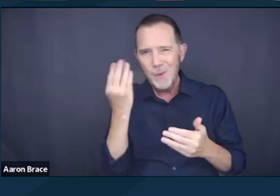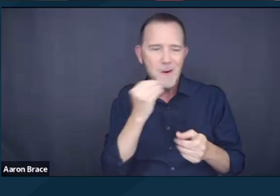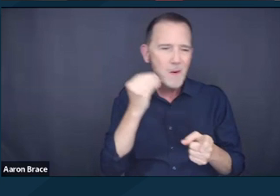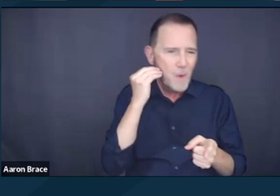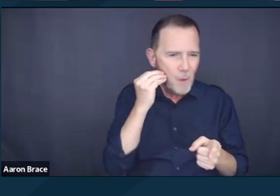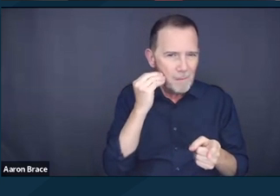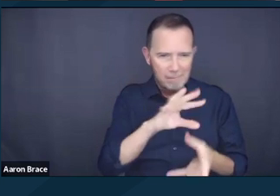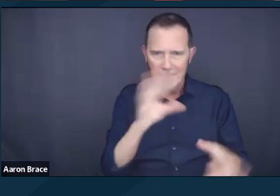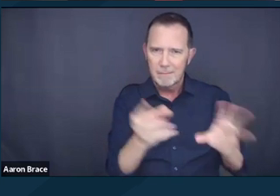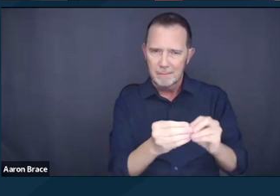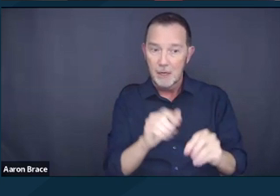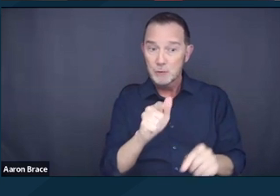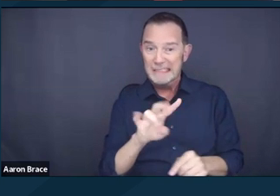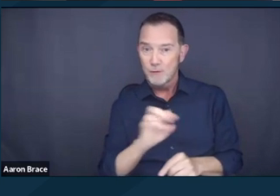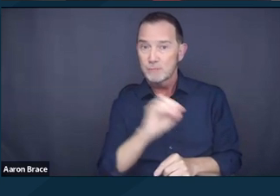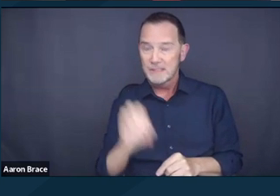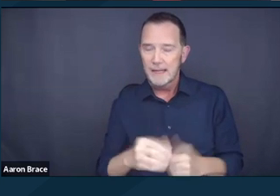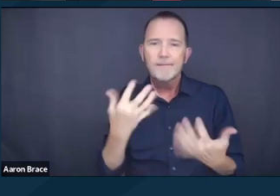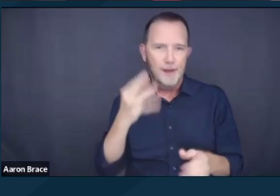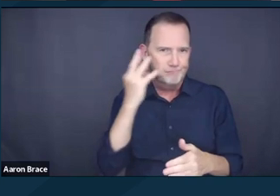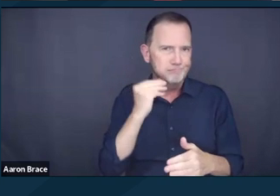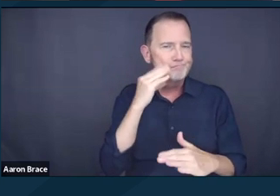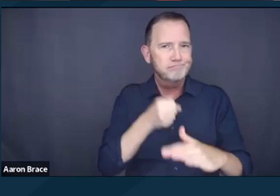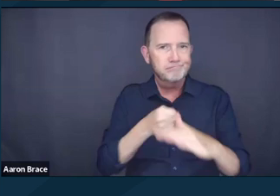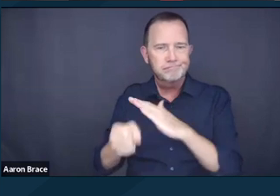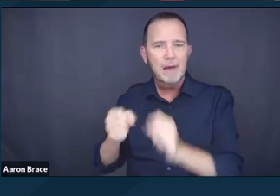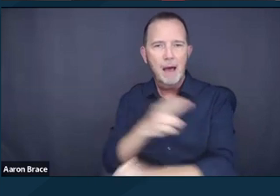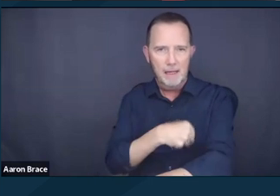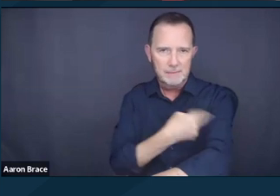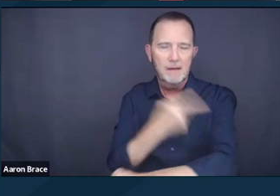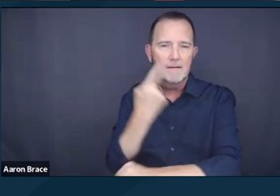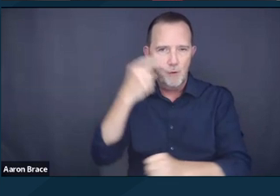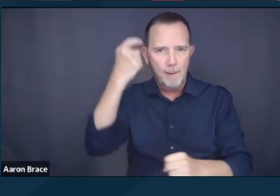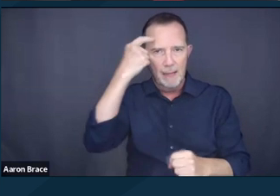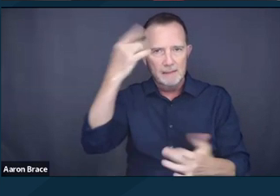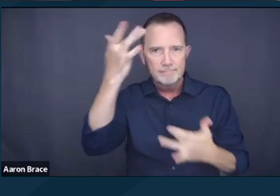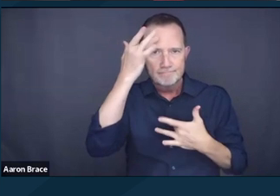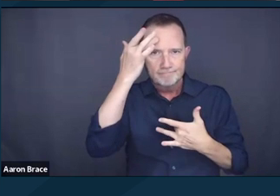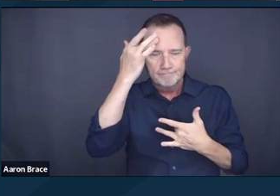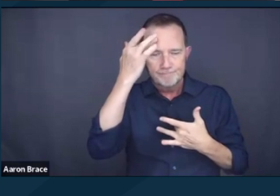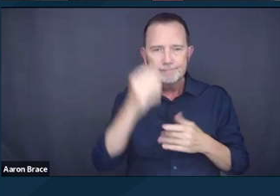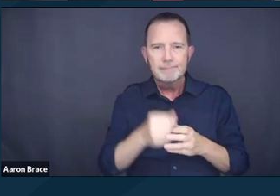had been hospitalized for a mental health condition, with more than half of those hospitalizations